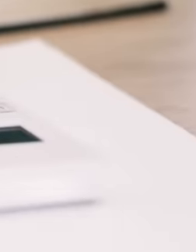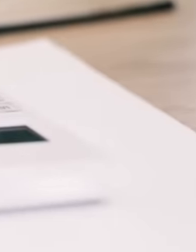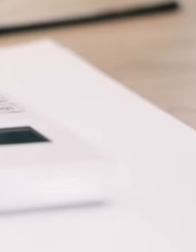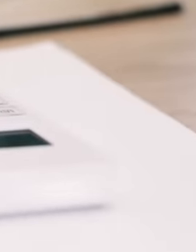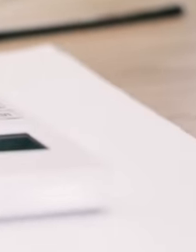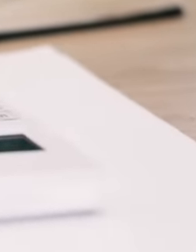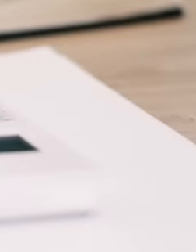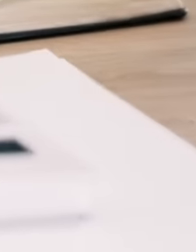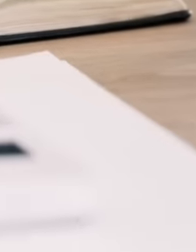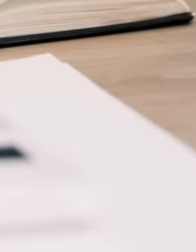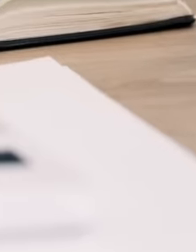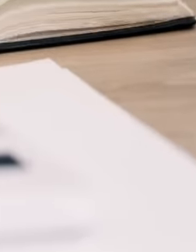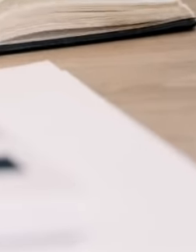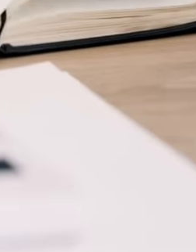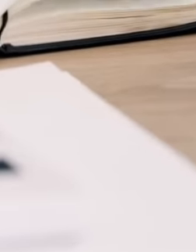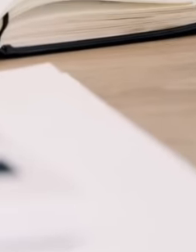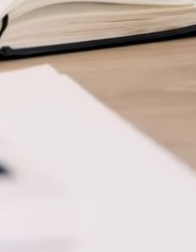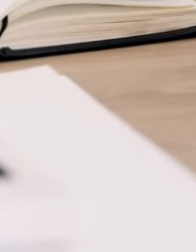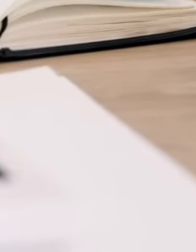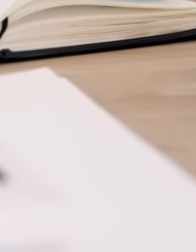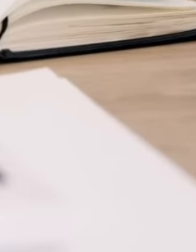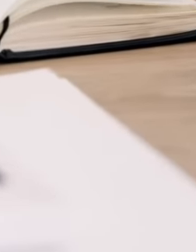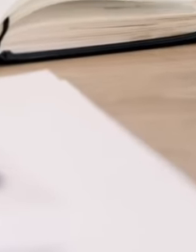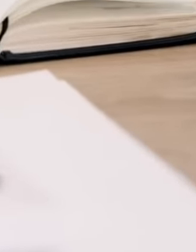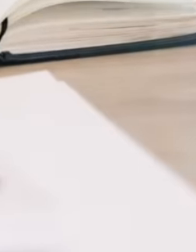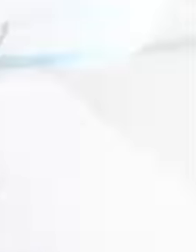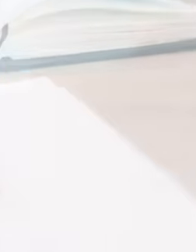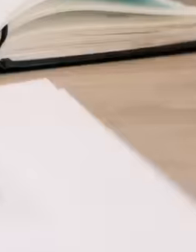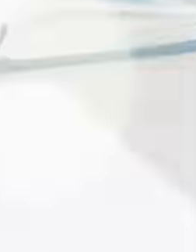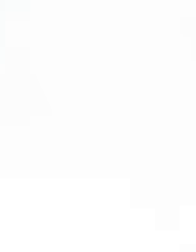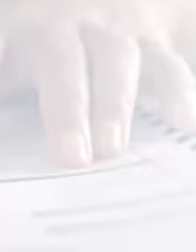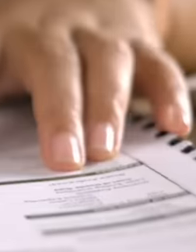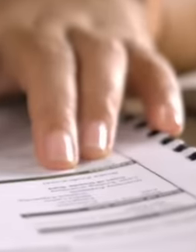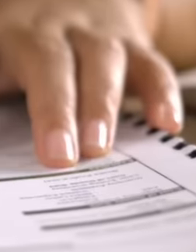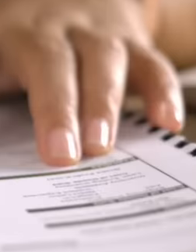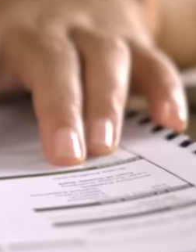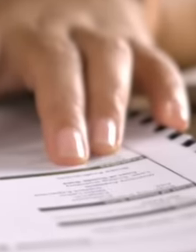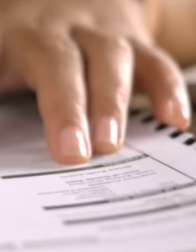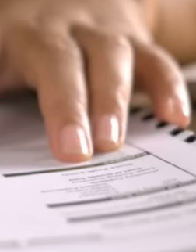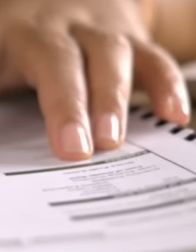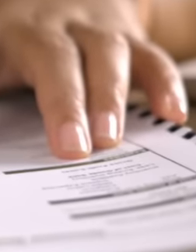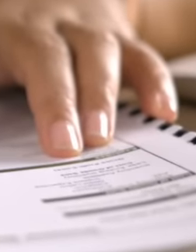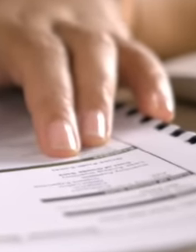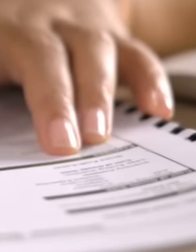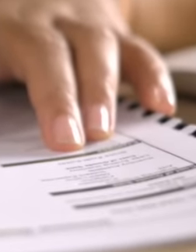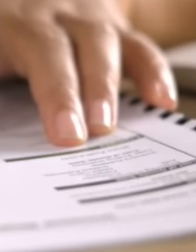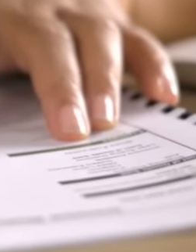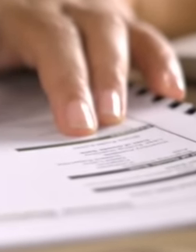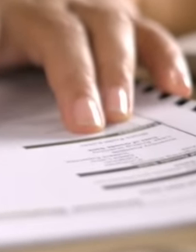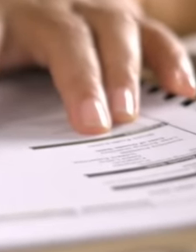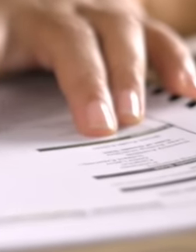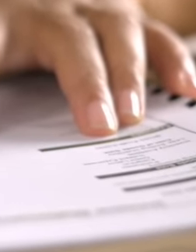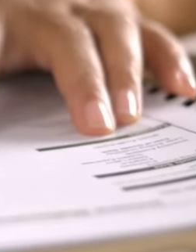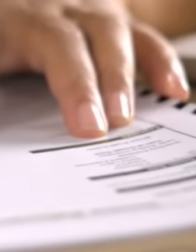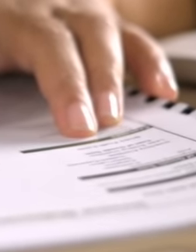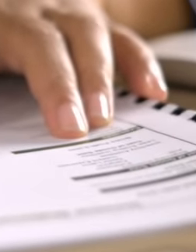of Mexico and the one who If you do not like your salary, you have every right to resign from your position, since in